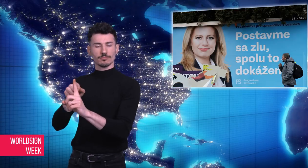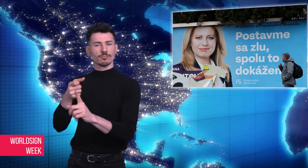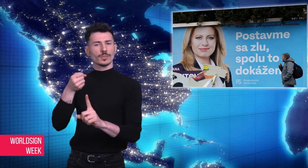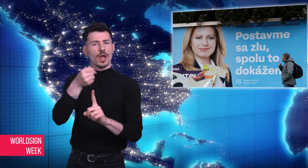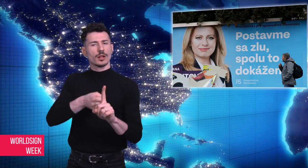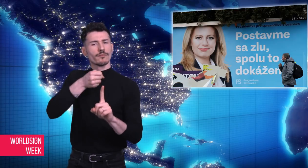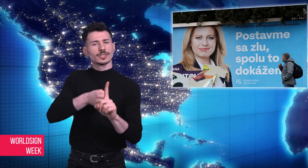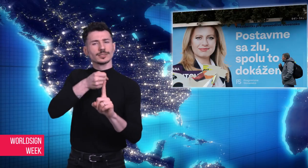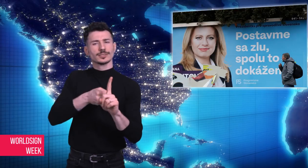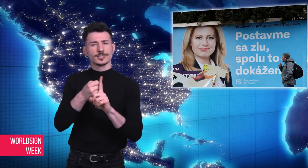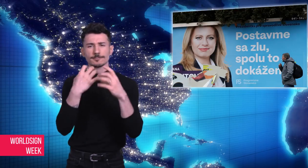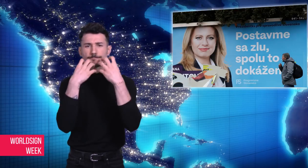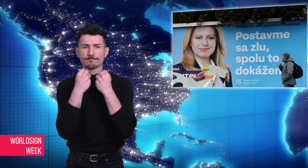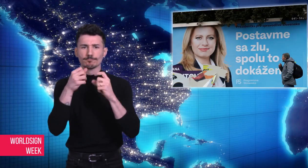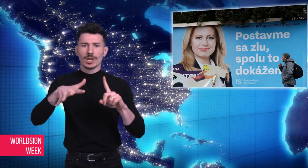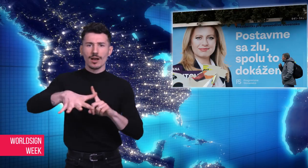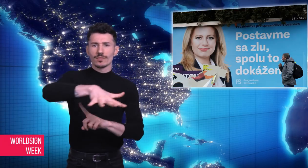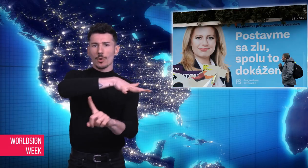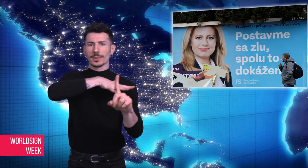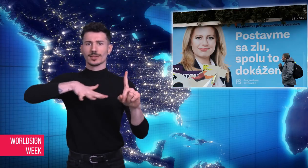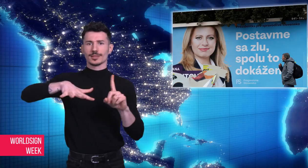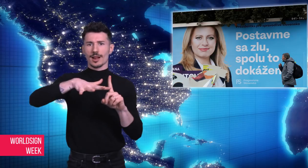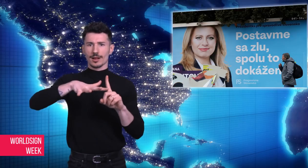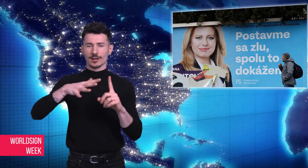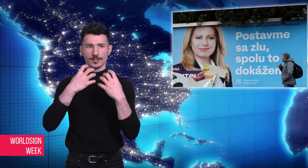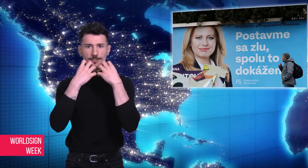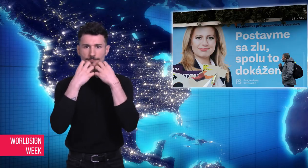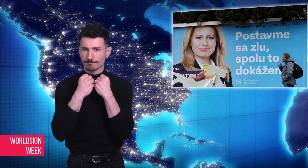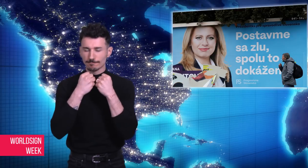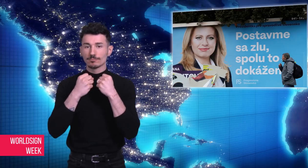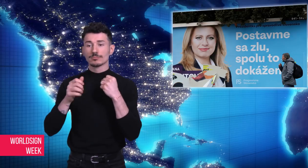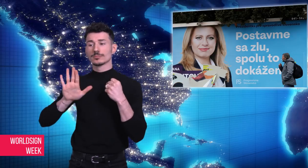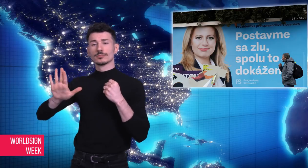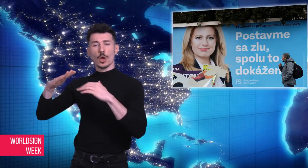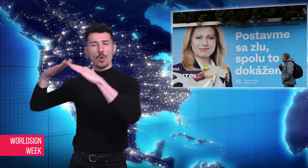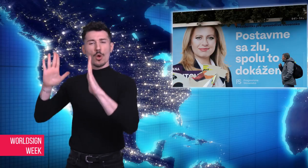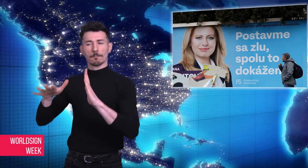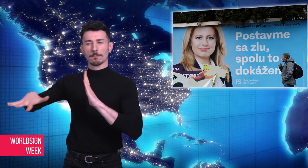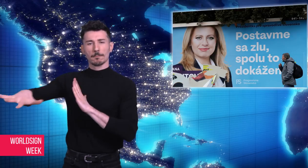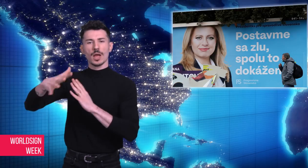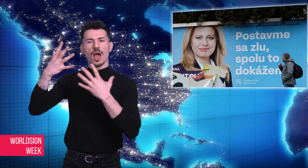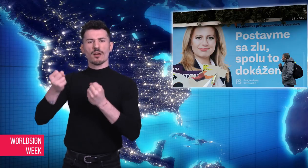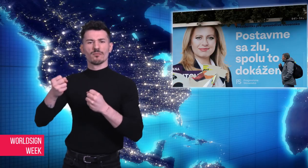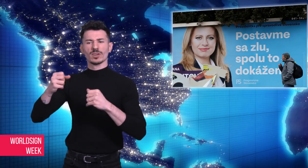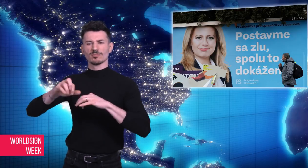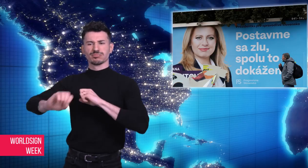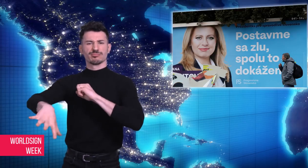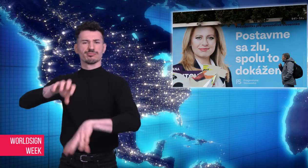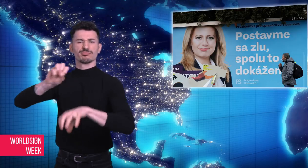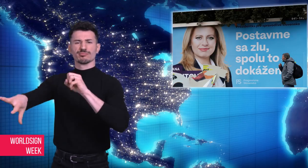she is an environmental activist and she led a successful fight